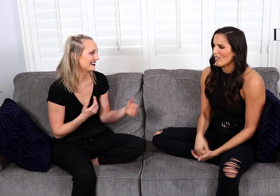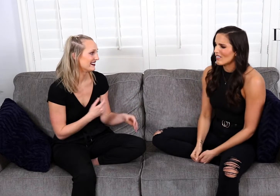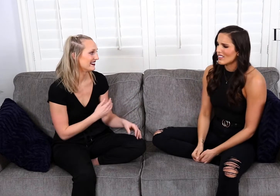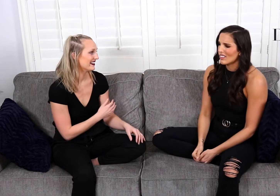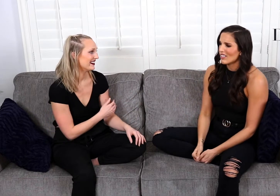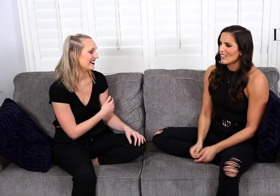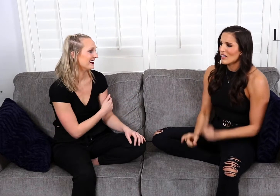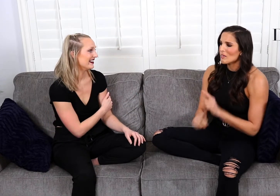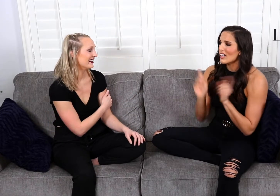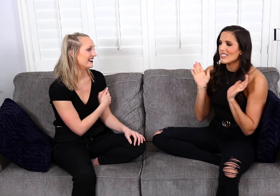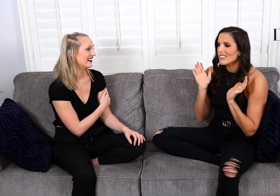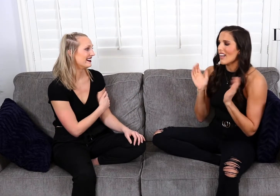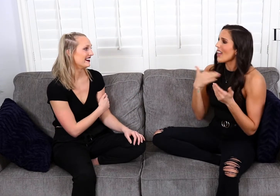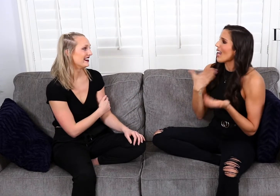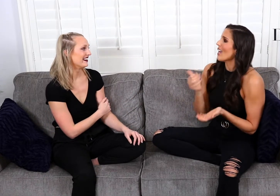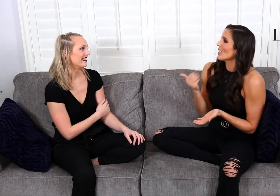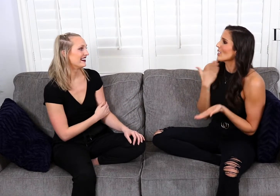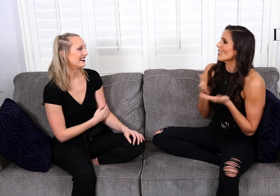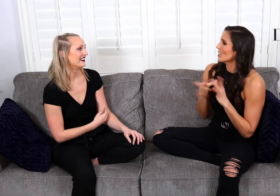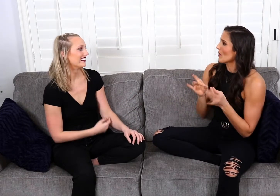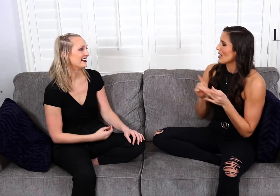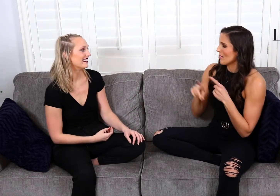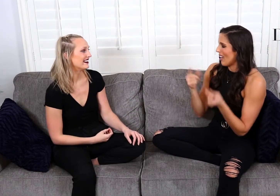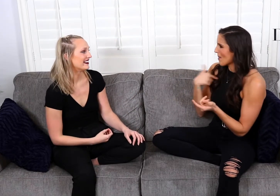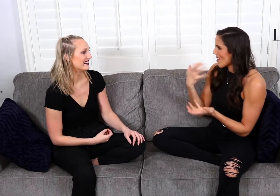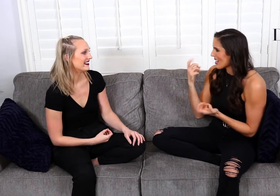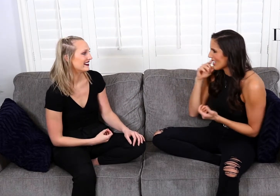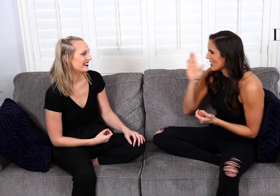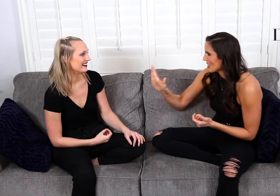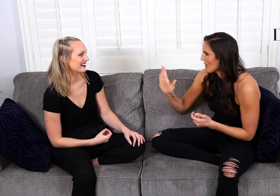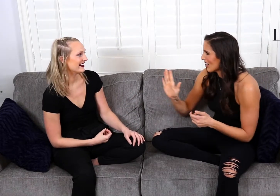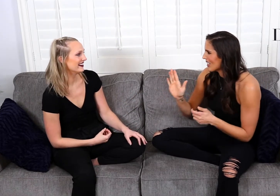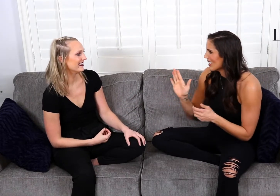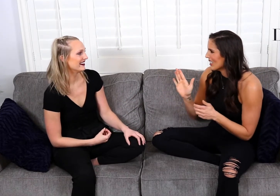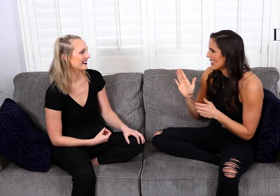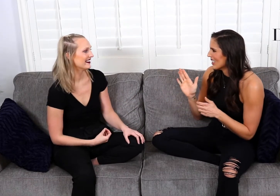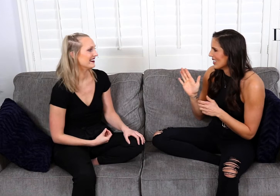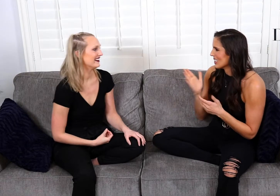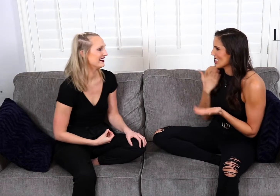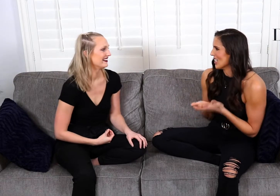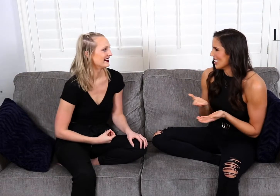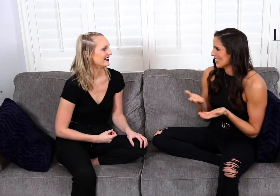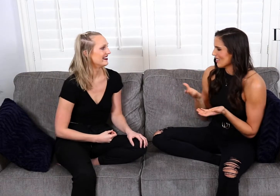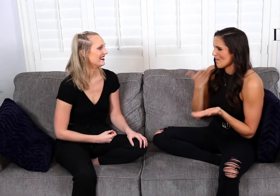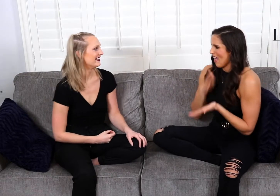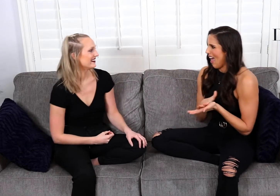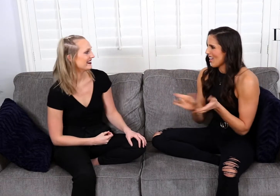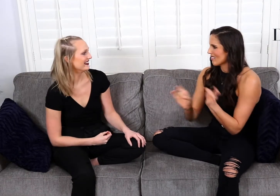I know, but it was a good story! But I want to hear your stories. Your good, your bad,